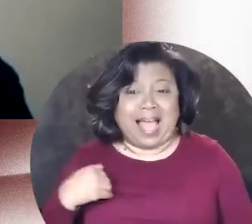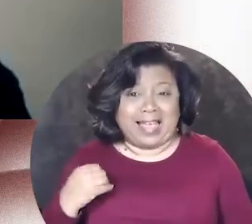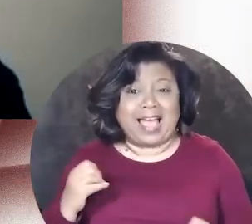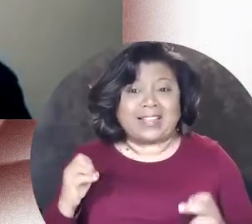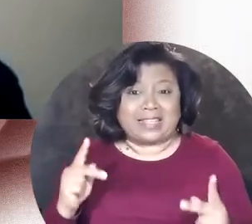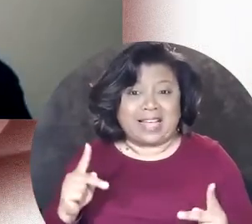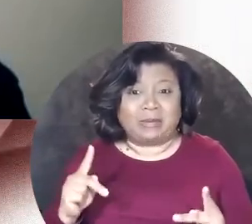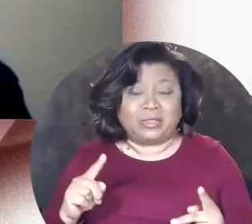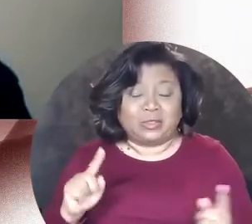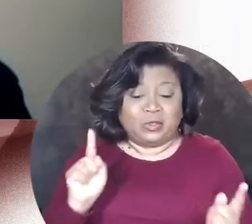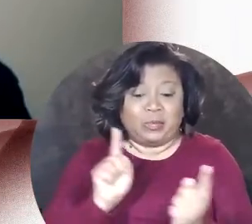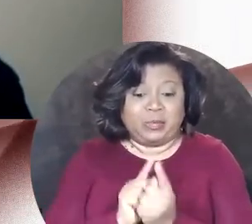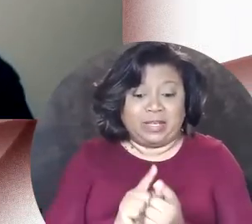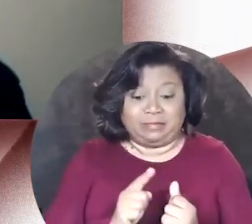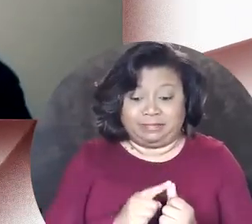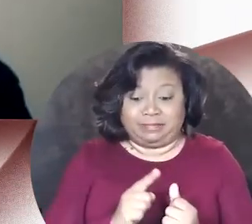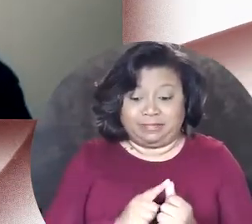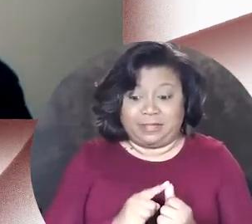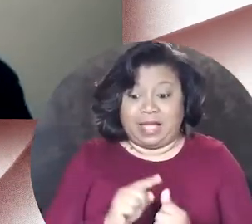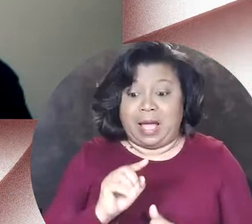I had the opportunity to meet with